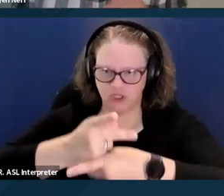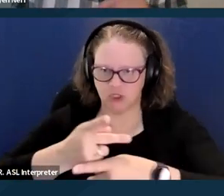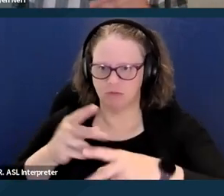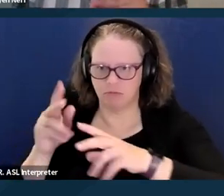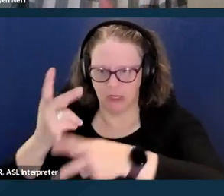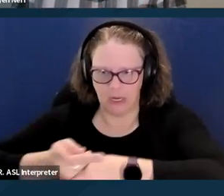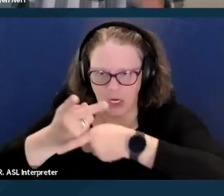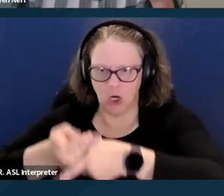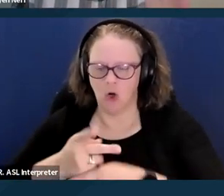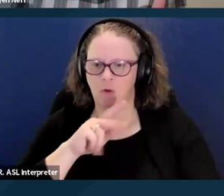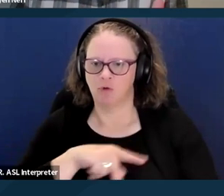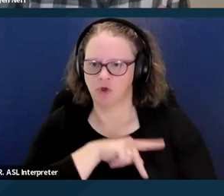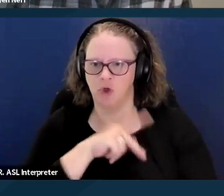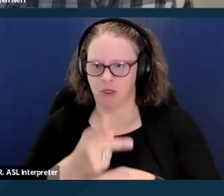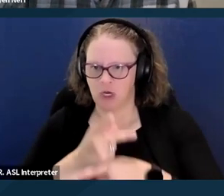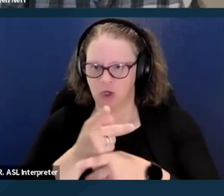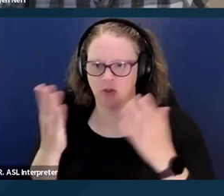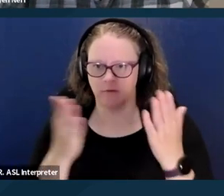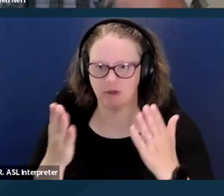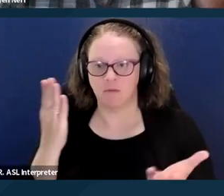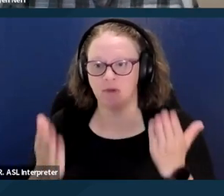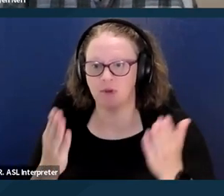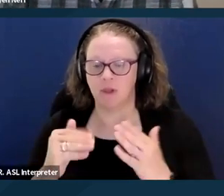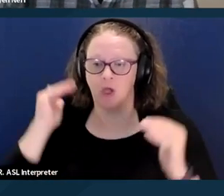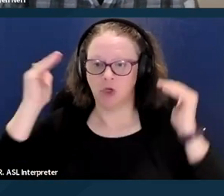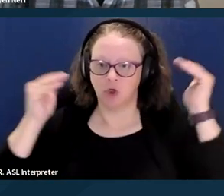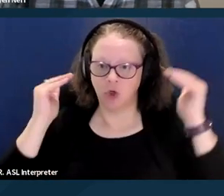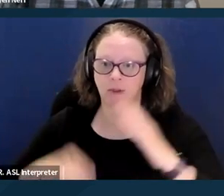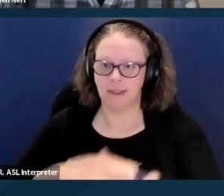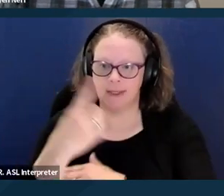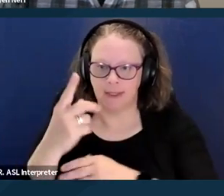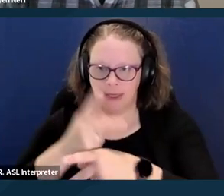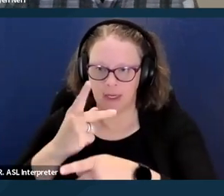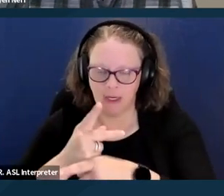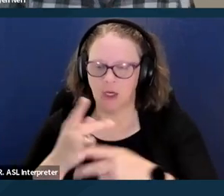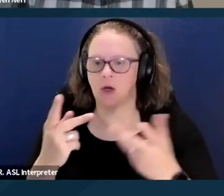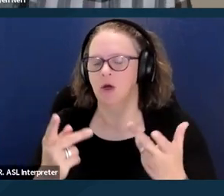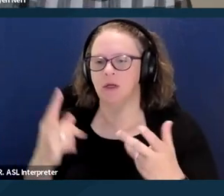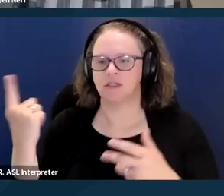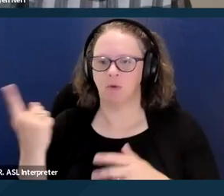which can include adult daycare, someone coming into the home and providing personal care services,